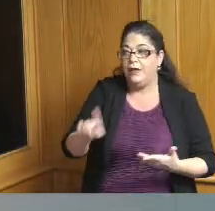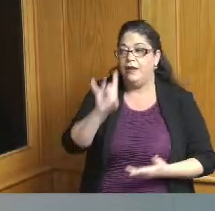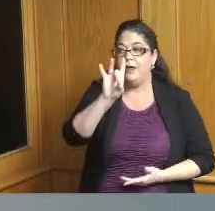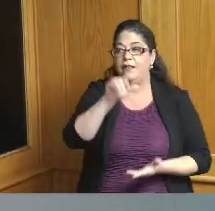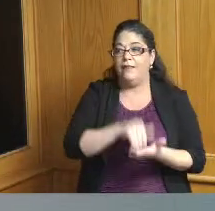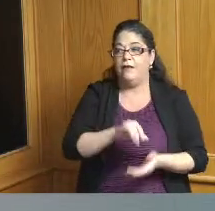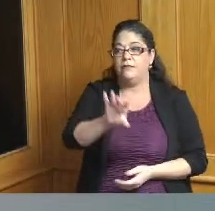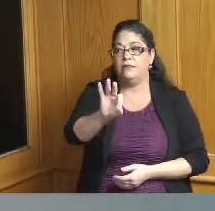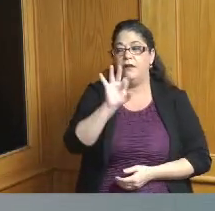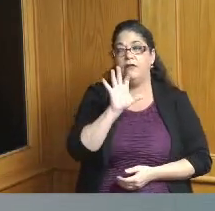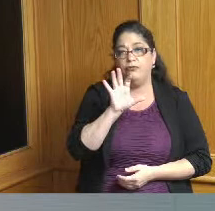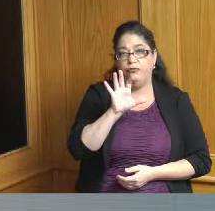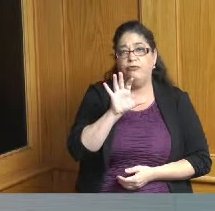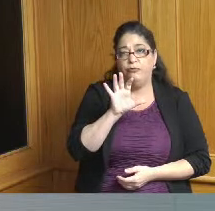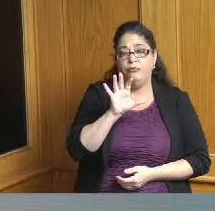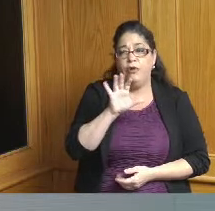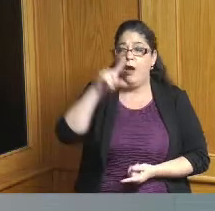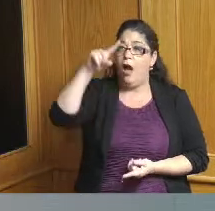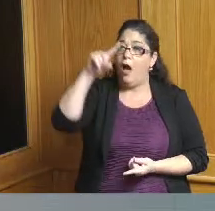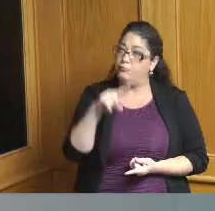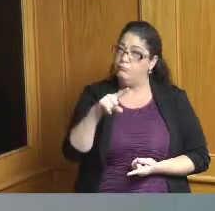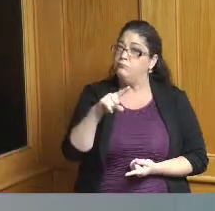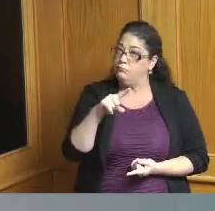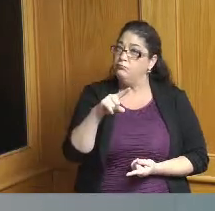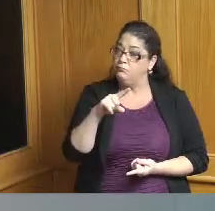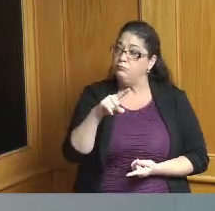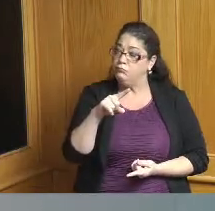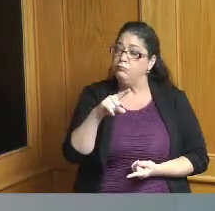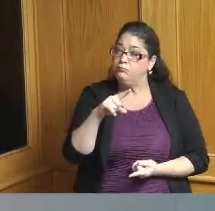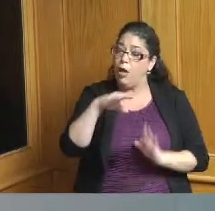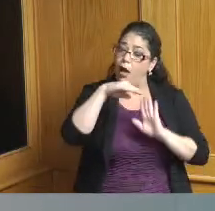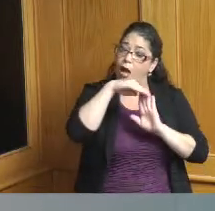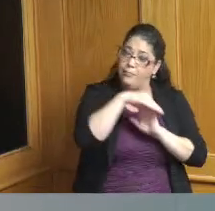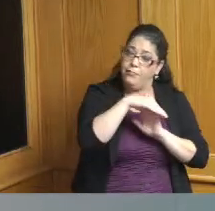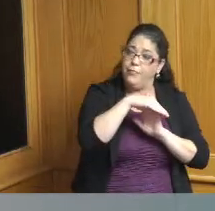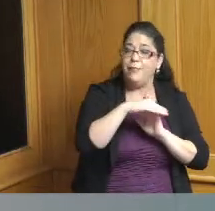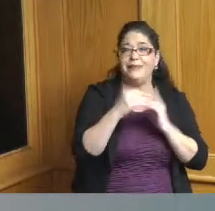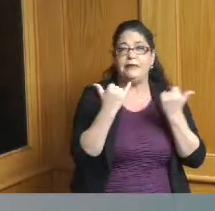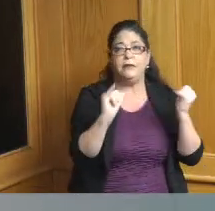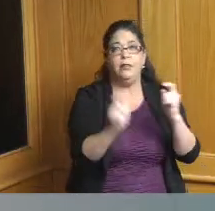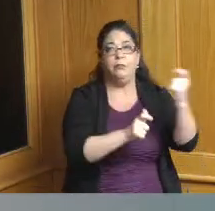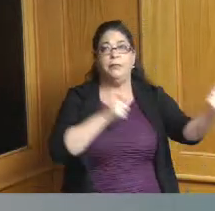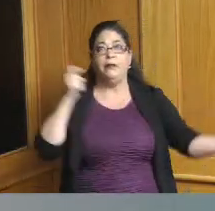so less active Covid in our community still a very big number still very concerning but